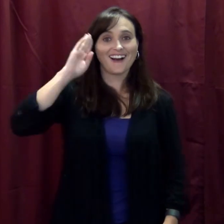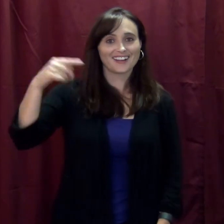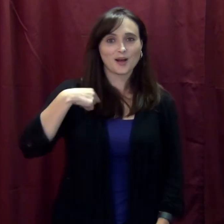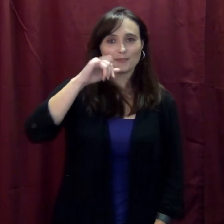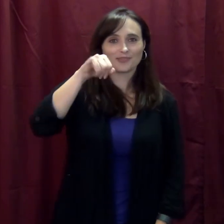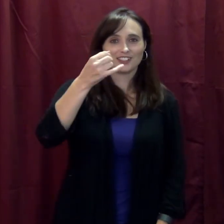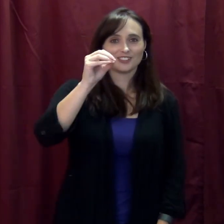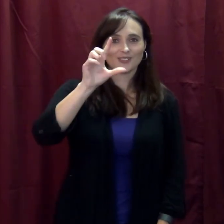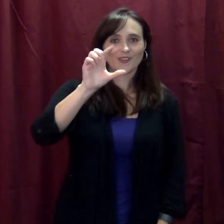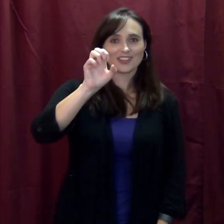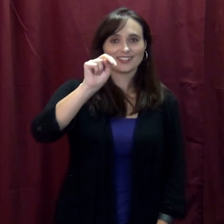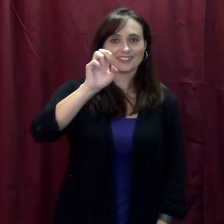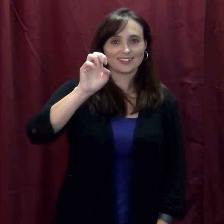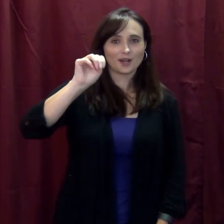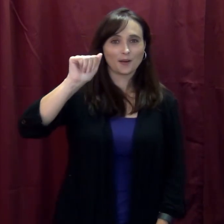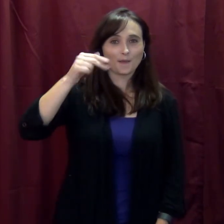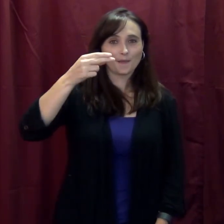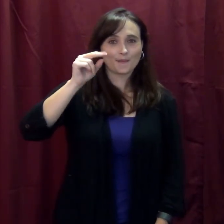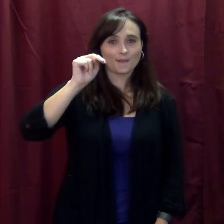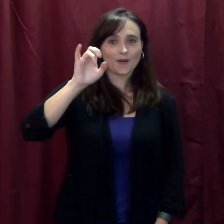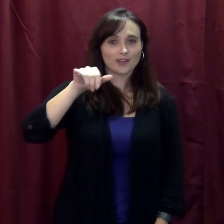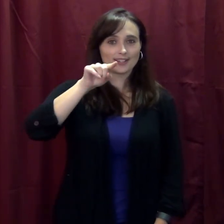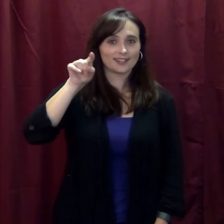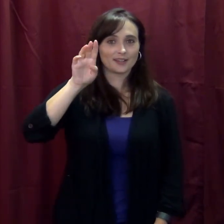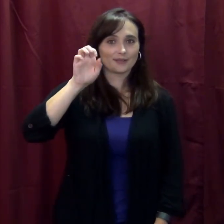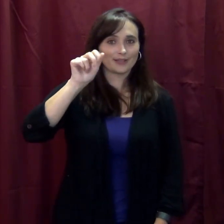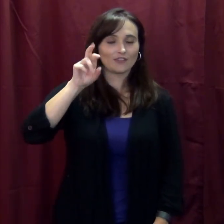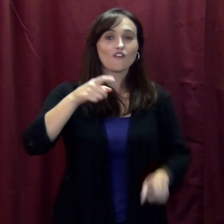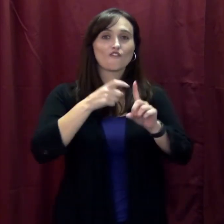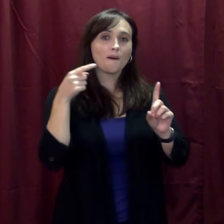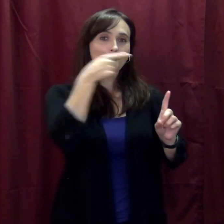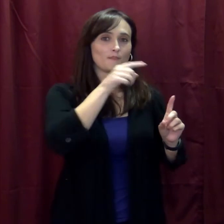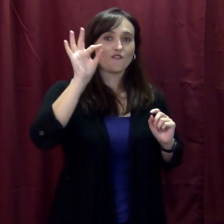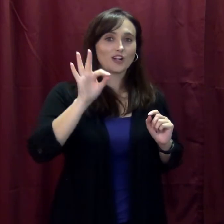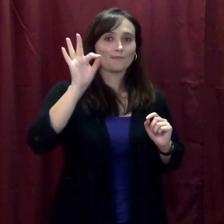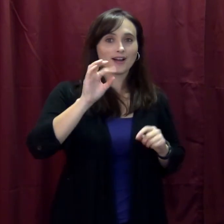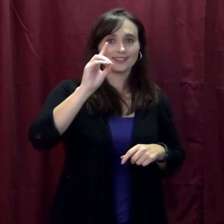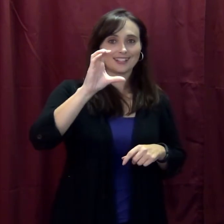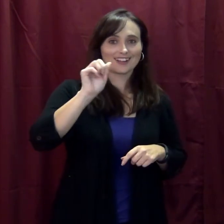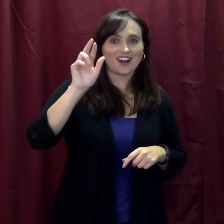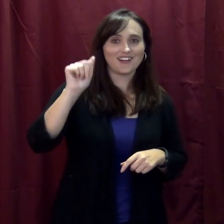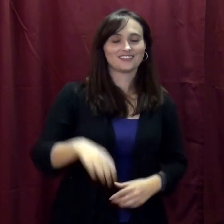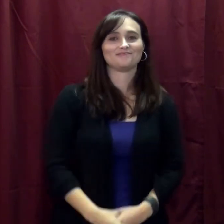Hi! I'm Jolene Mahoney-Beaver from Fremont DCARA office